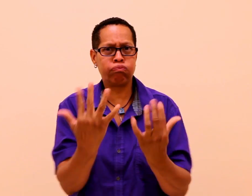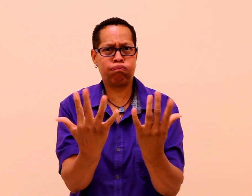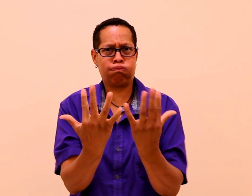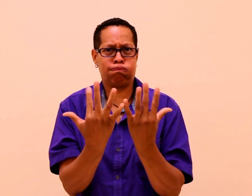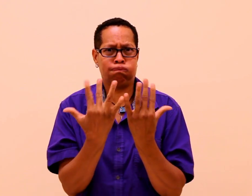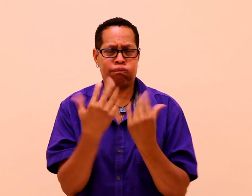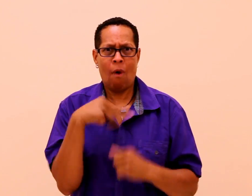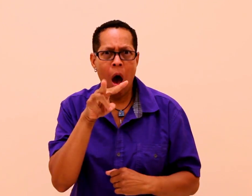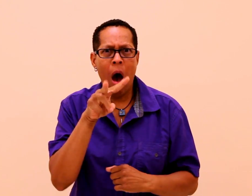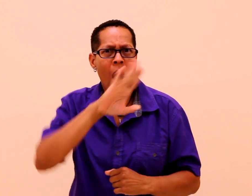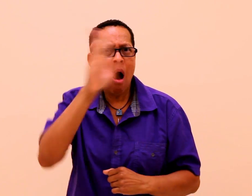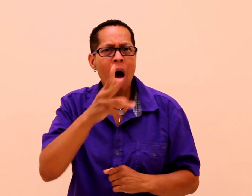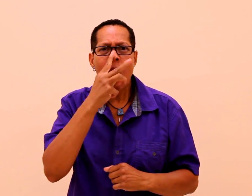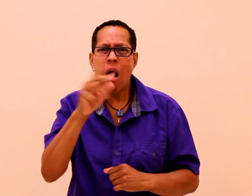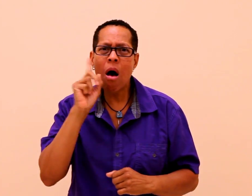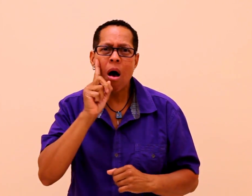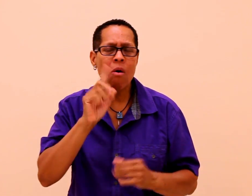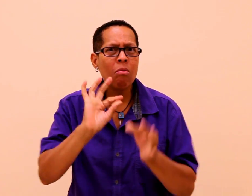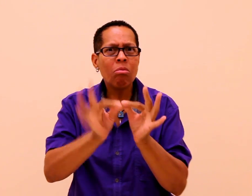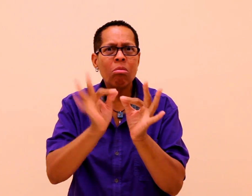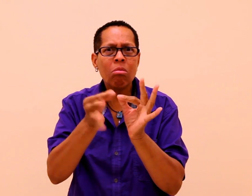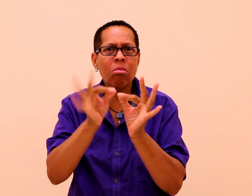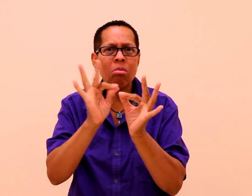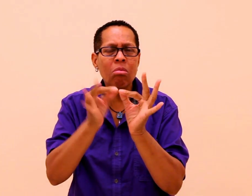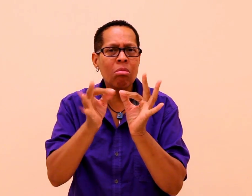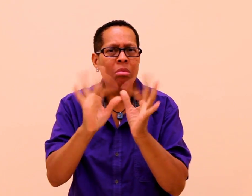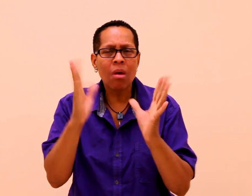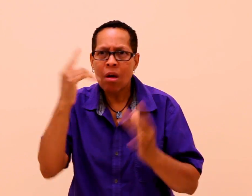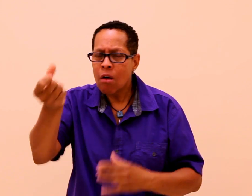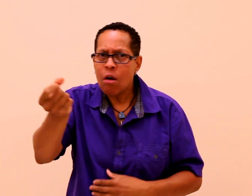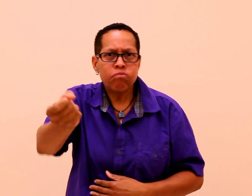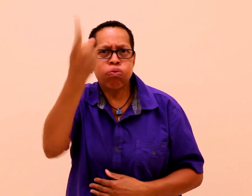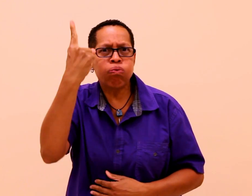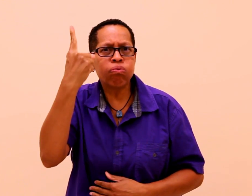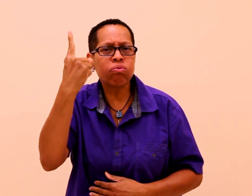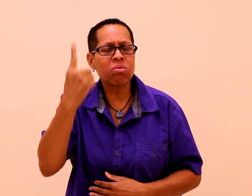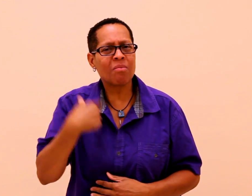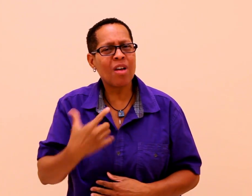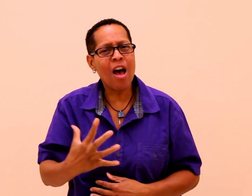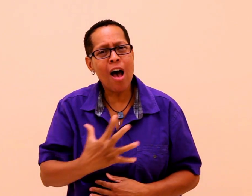never saw a Deaf person interpret onstage. They also commented how much they understood me and it touched my heart.